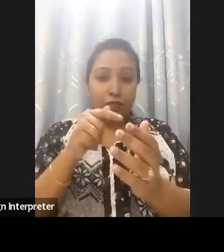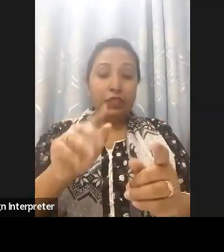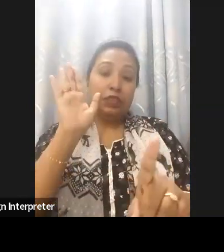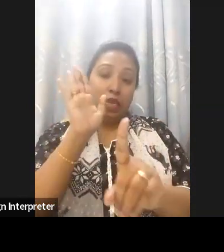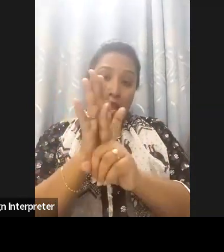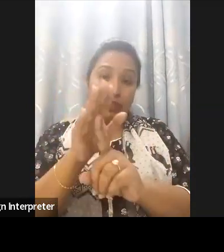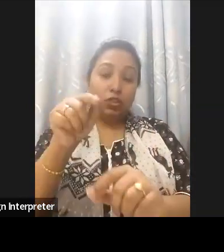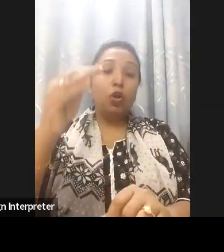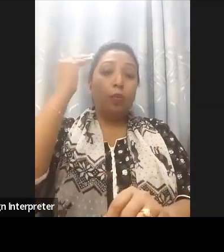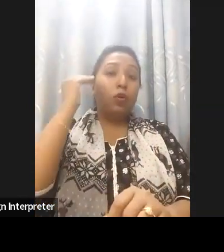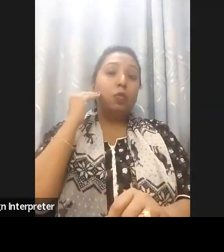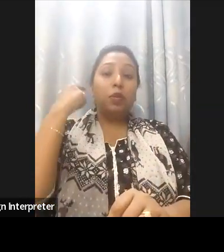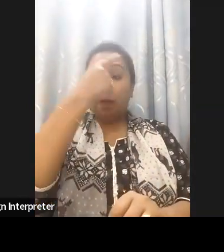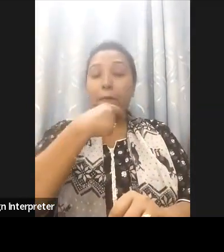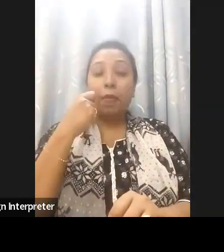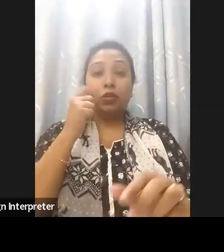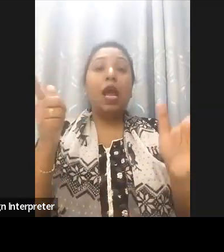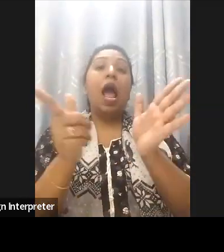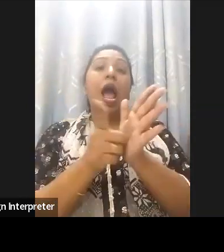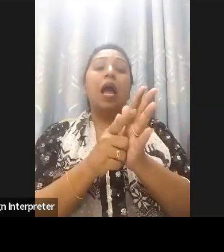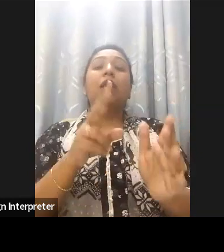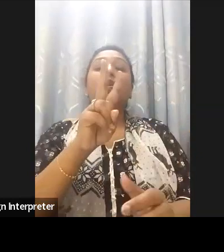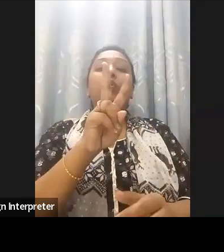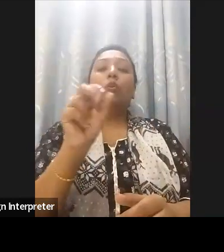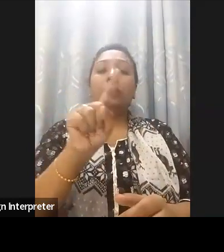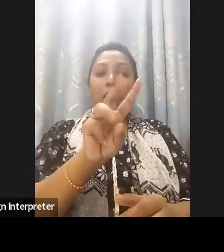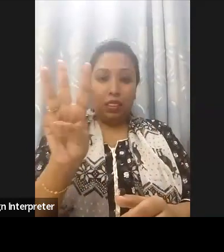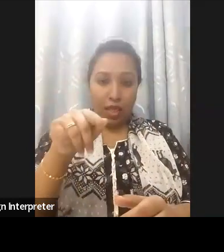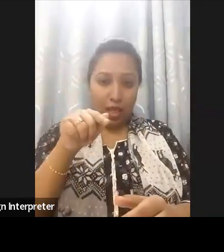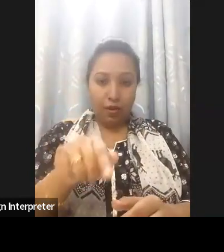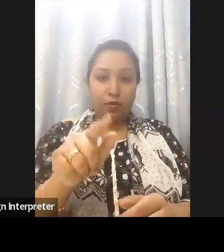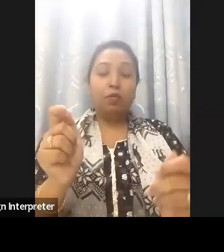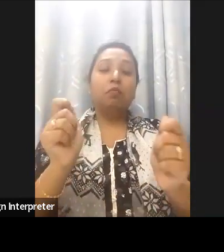Disabilities Act 2013 to ensure the rights and holistic development of persons with disabilities.